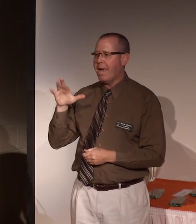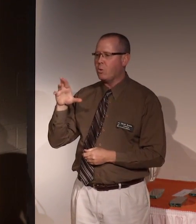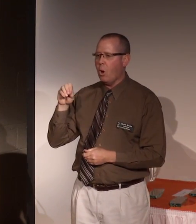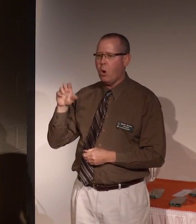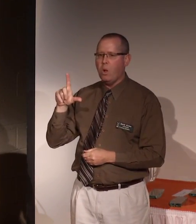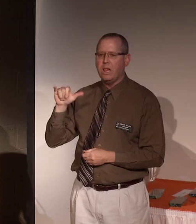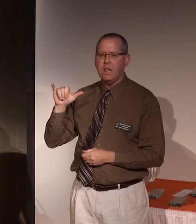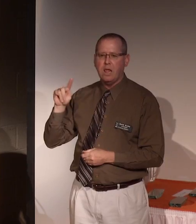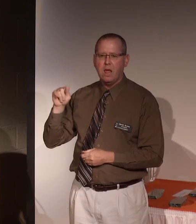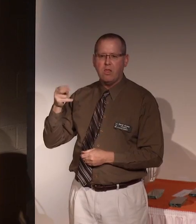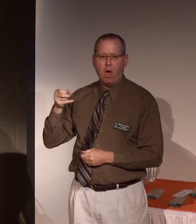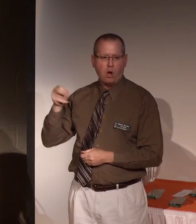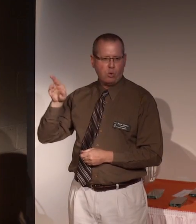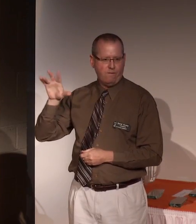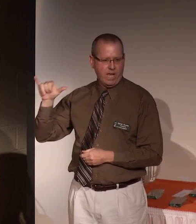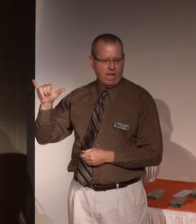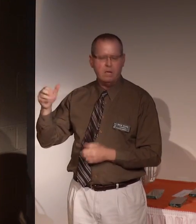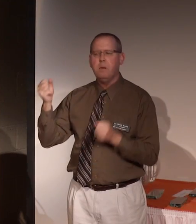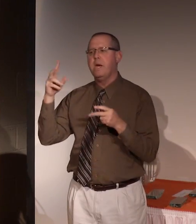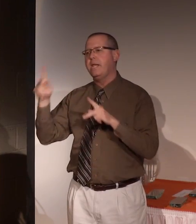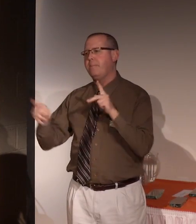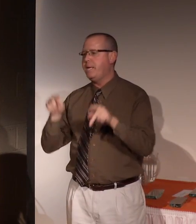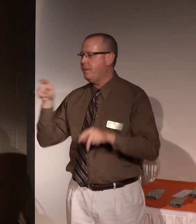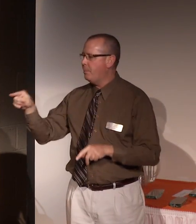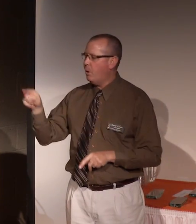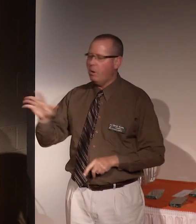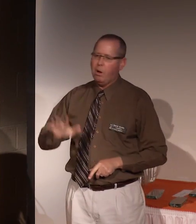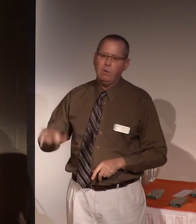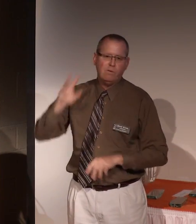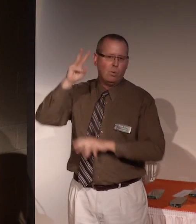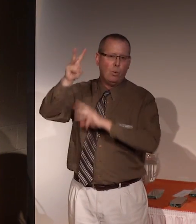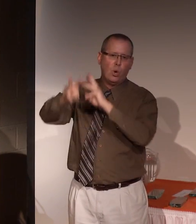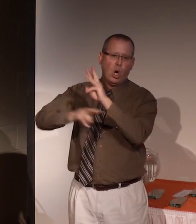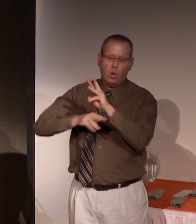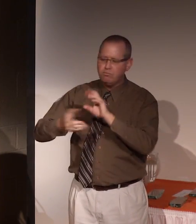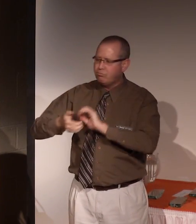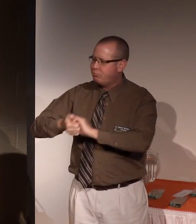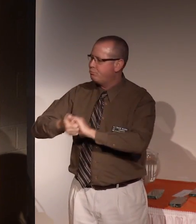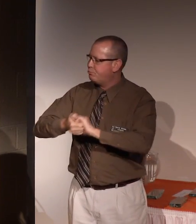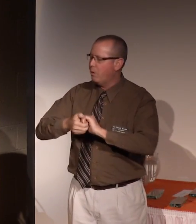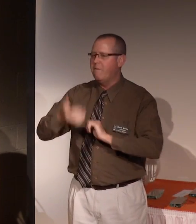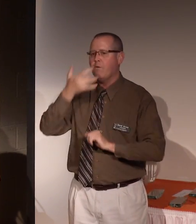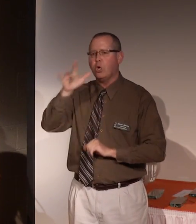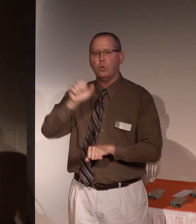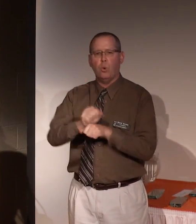There have been many individuals along the way all over the world that have been -- i've been fortunate to have worked with.